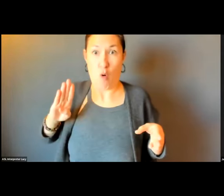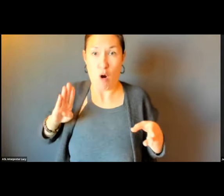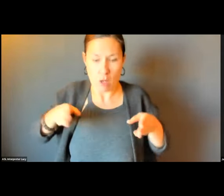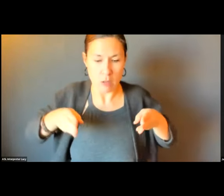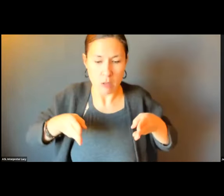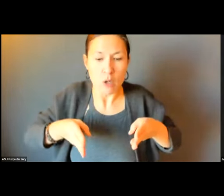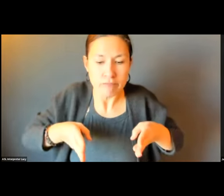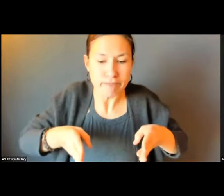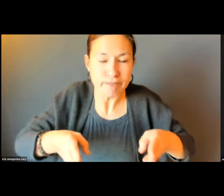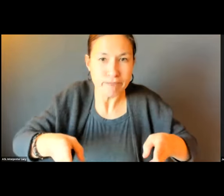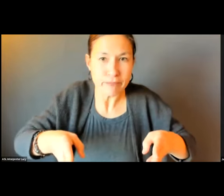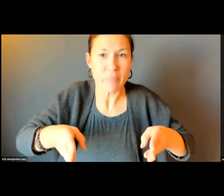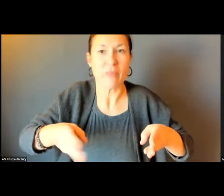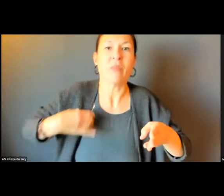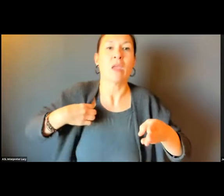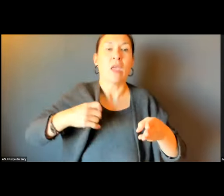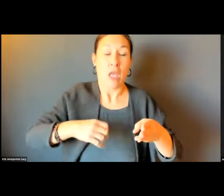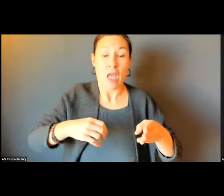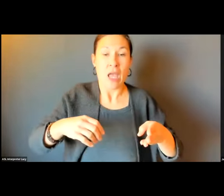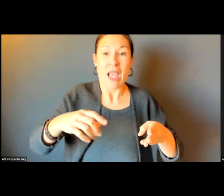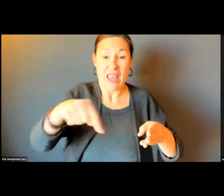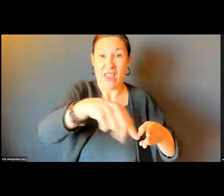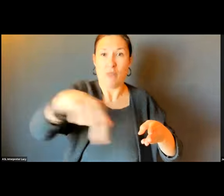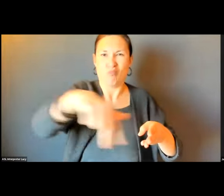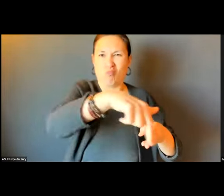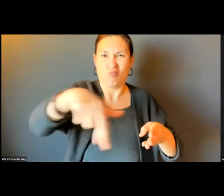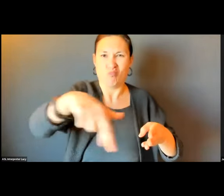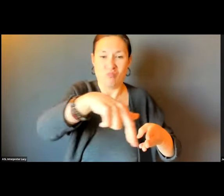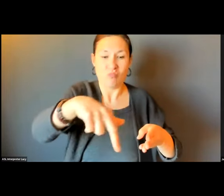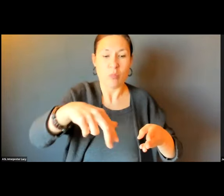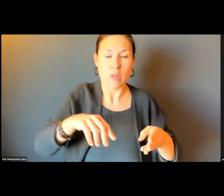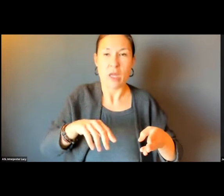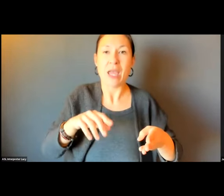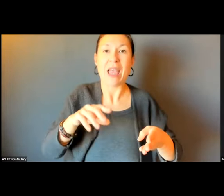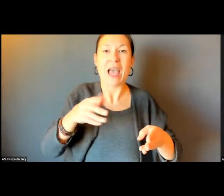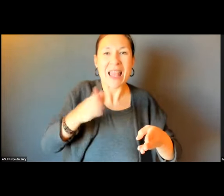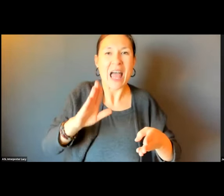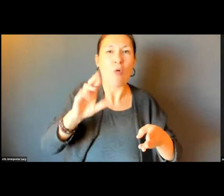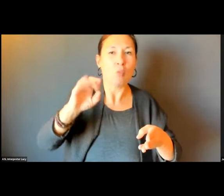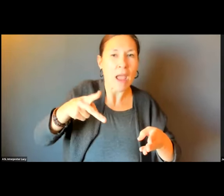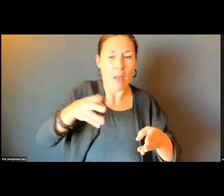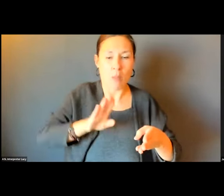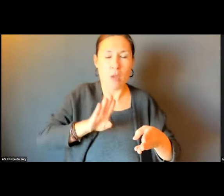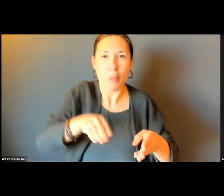A PATH IN BETWEEN THE SNOW THAT PILES UP BETWEEN THE SIDEWALK AND THE ROADWAY.